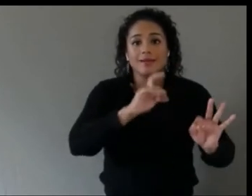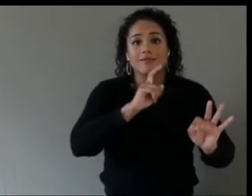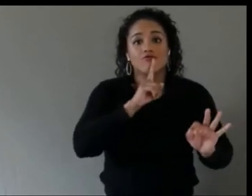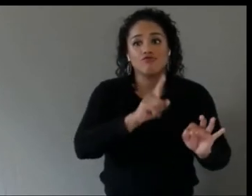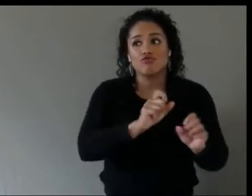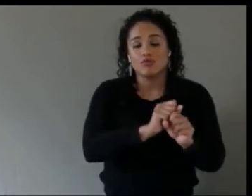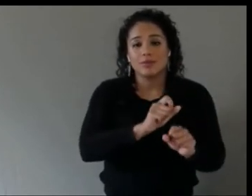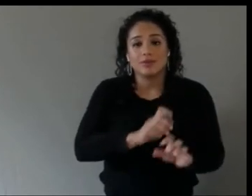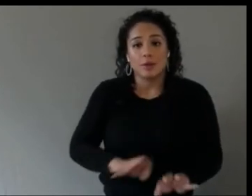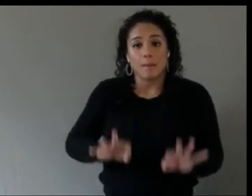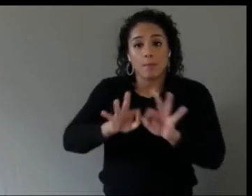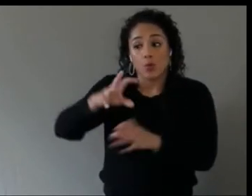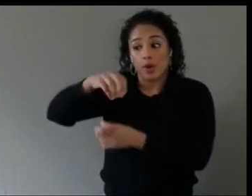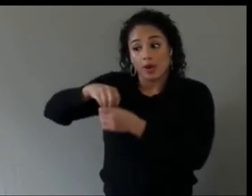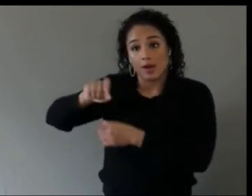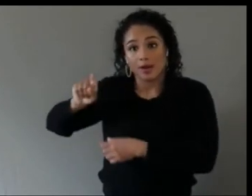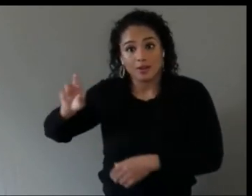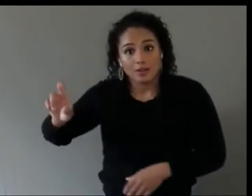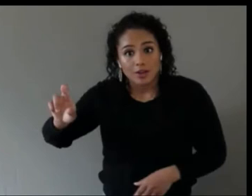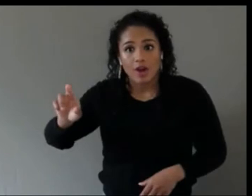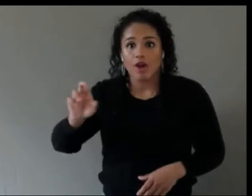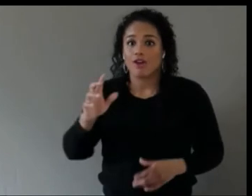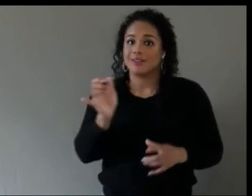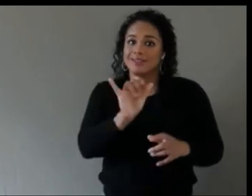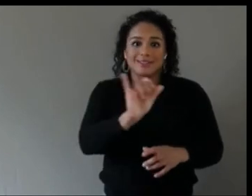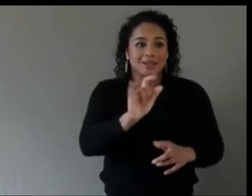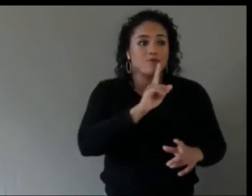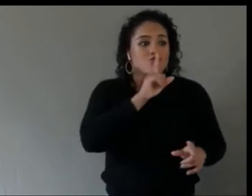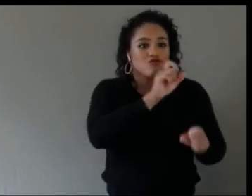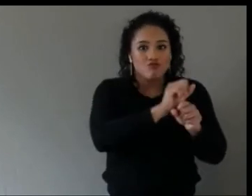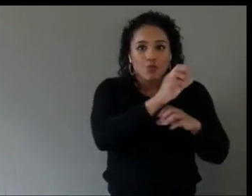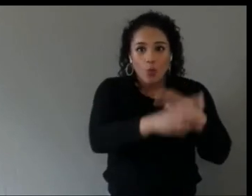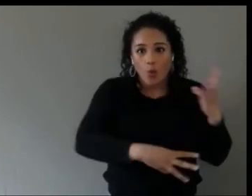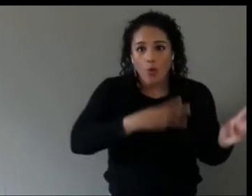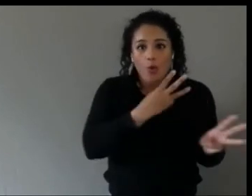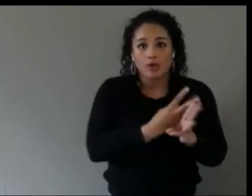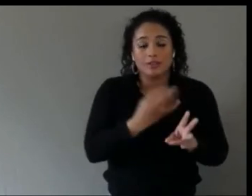world, if you're finding your way through a maze or an environment.